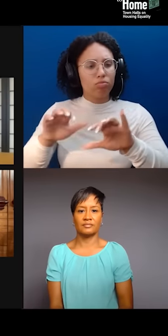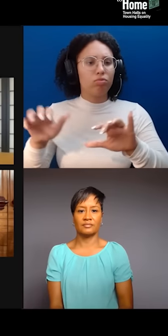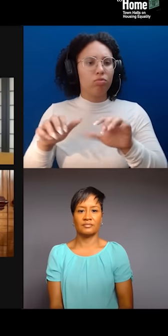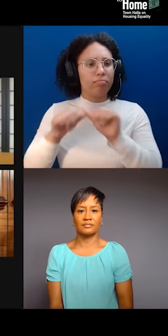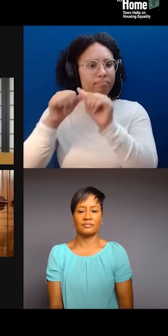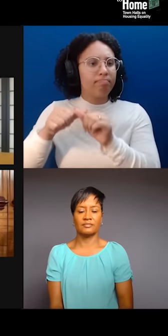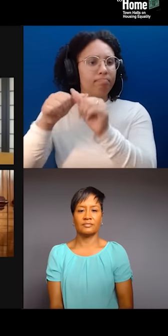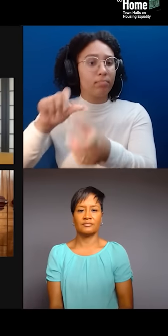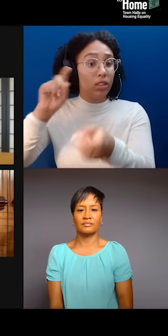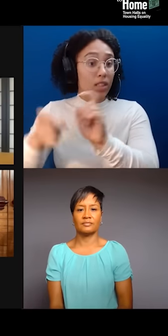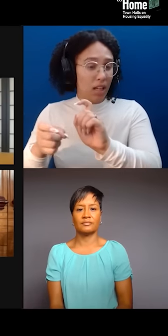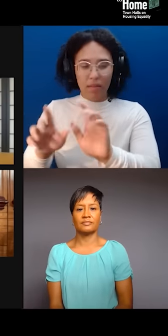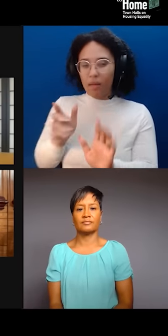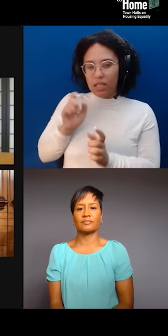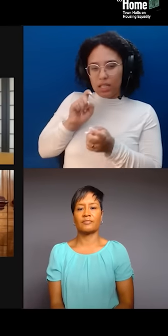work together for sustainable change?